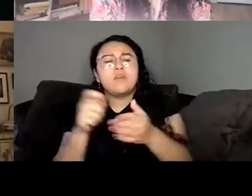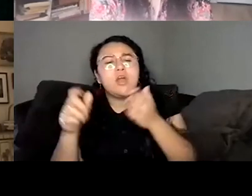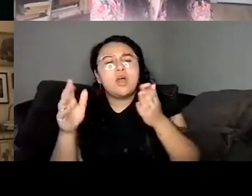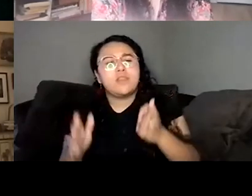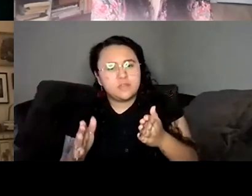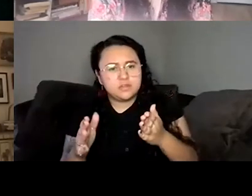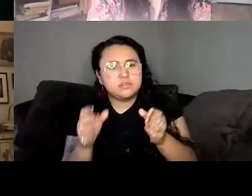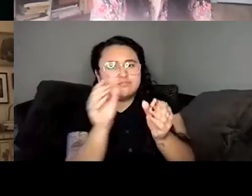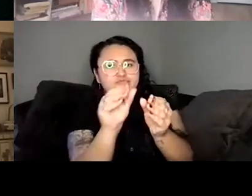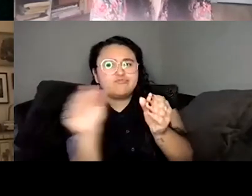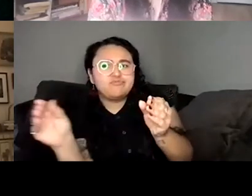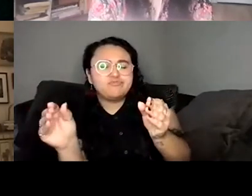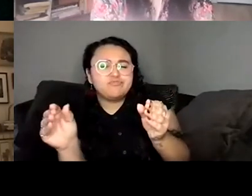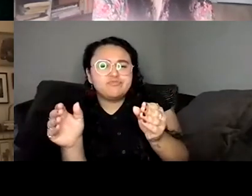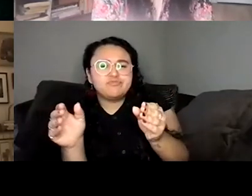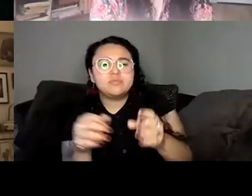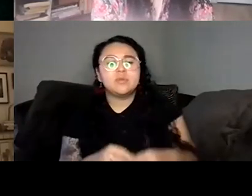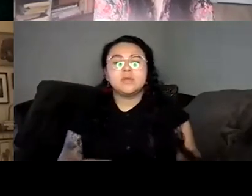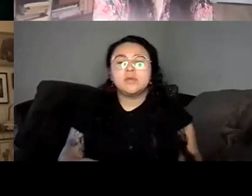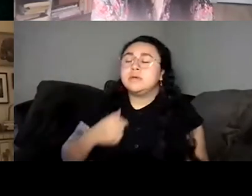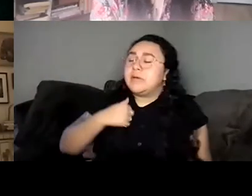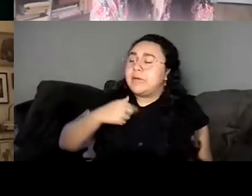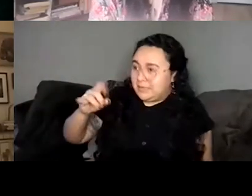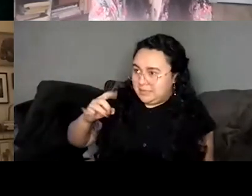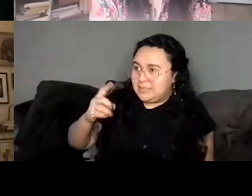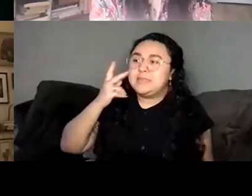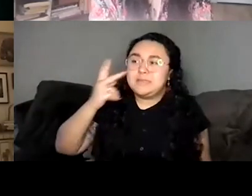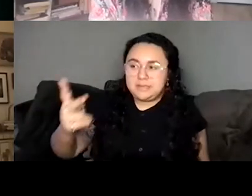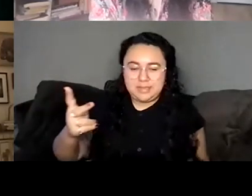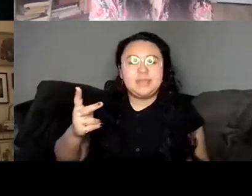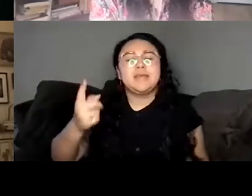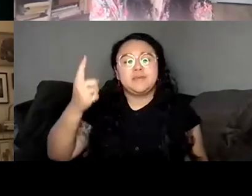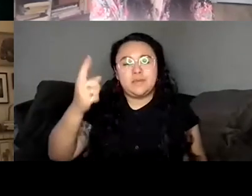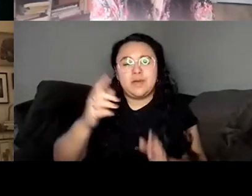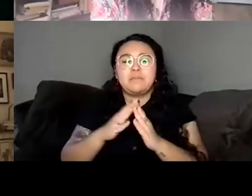books and I felt so grateful. And I'd like to do that here in San Francisco, hopefully